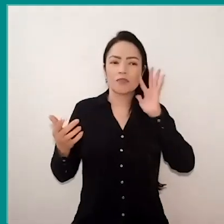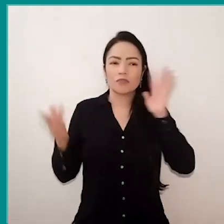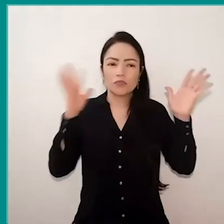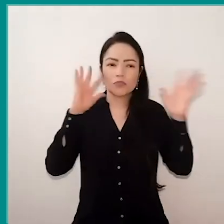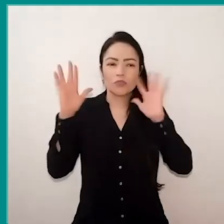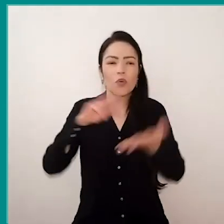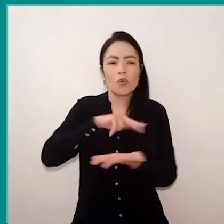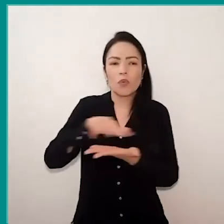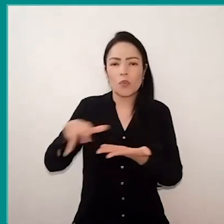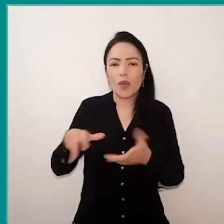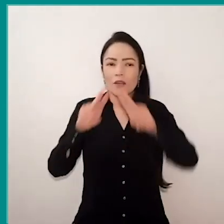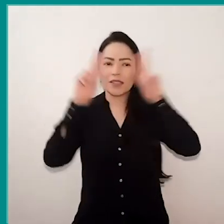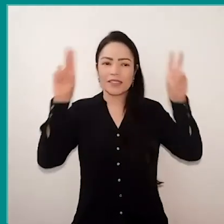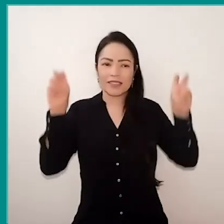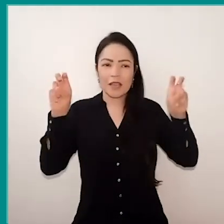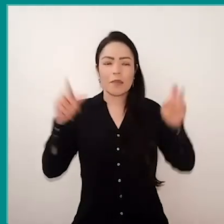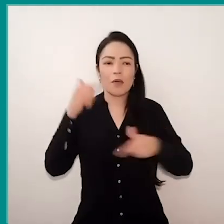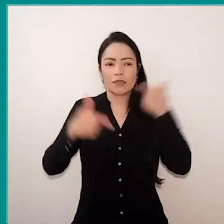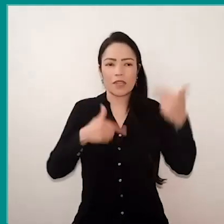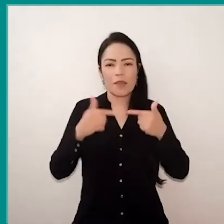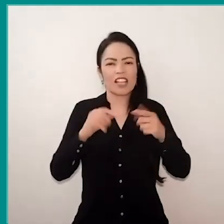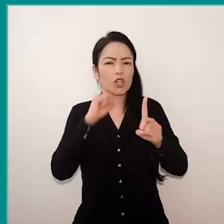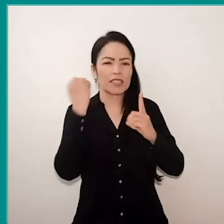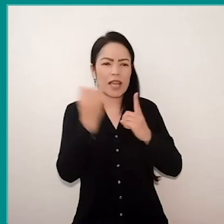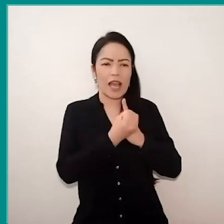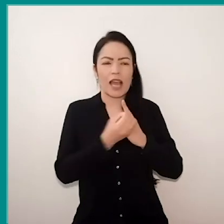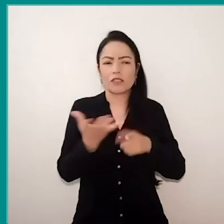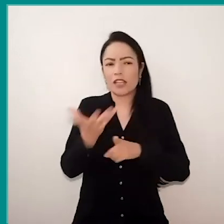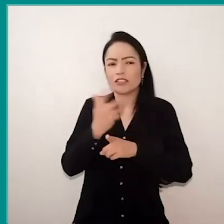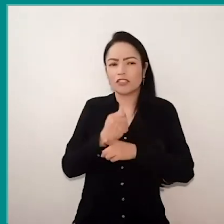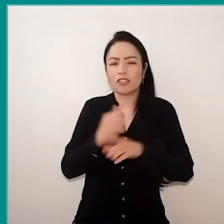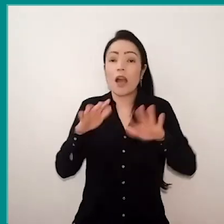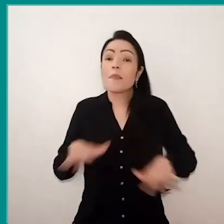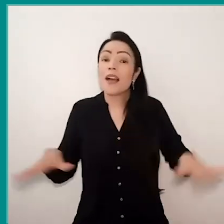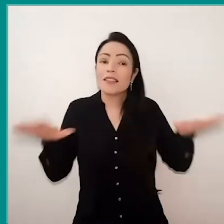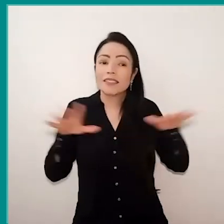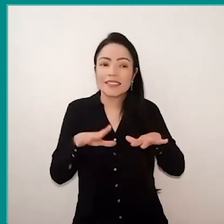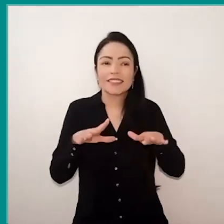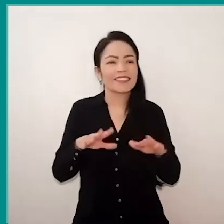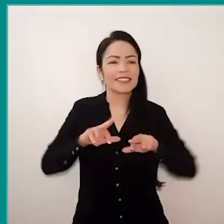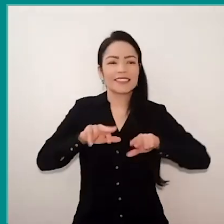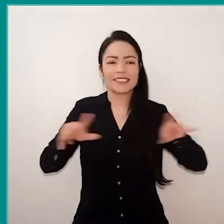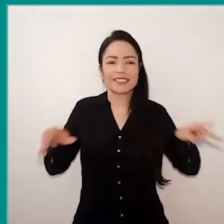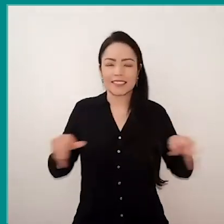where Sesc acts. So, from social issues, artistic, environmental issues, finally, then, Sesc Ideias.